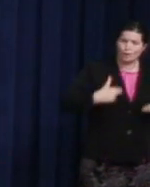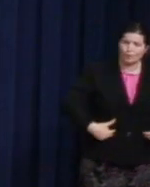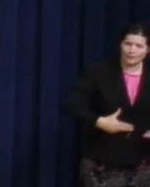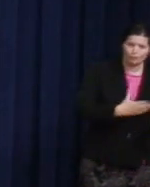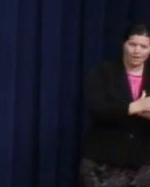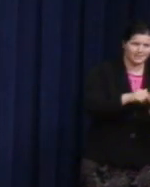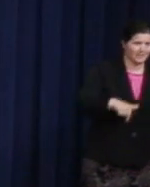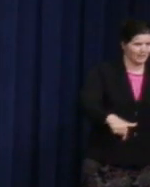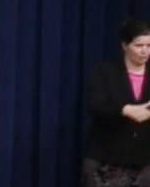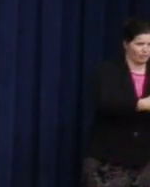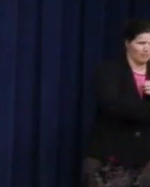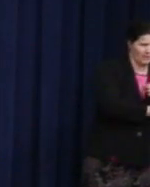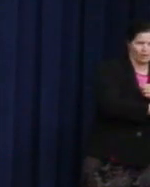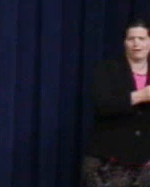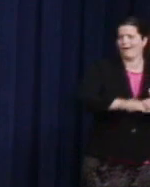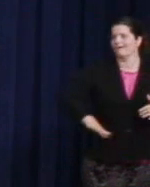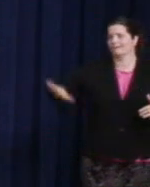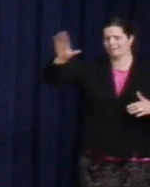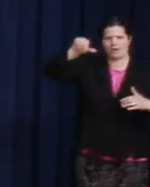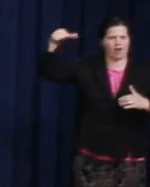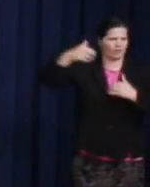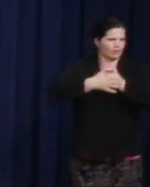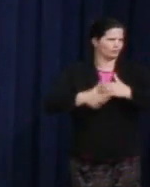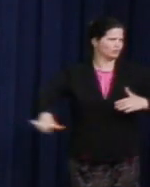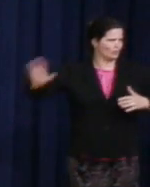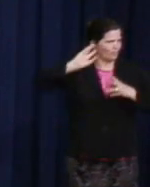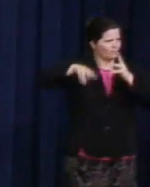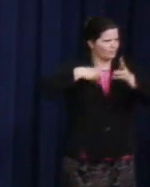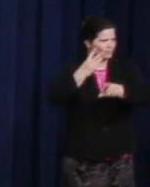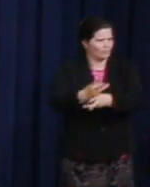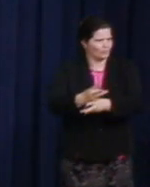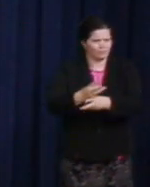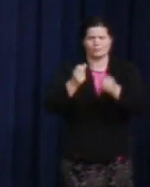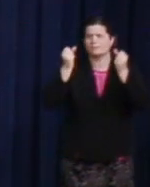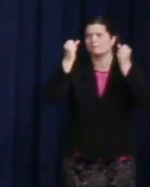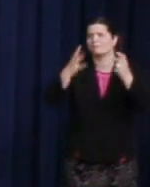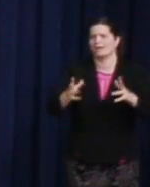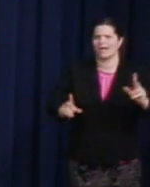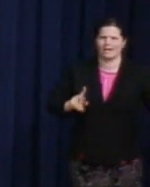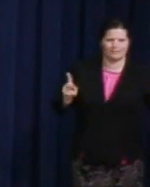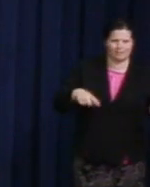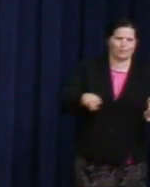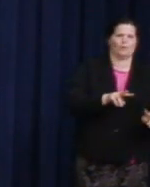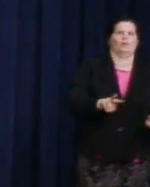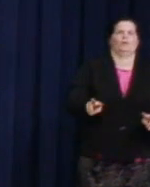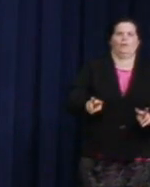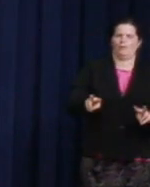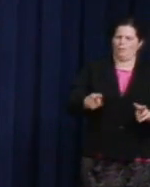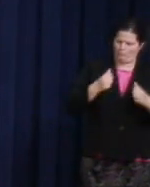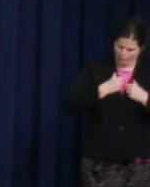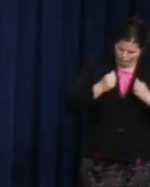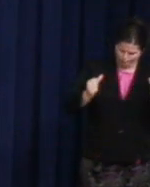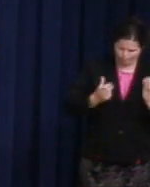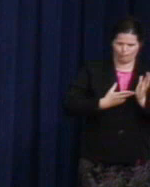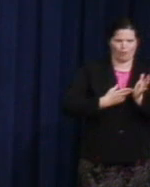We have so many here in this room who would follow in the footsteps of authenticity, people simply living their lives with self-acceptance,